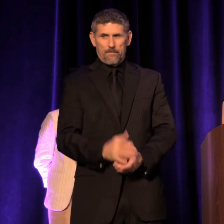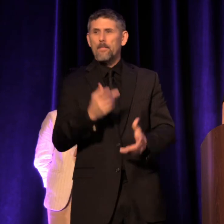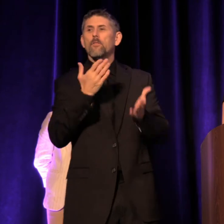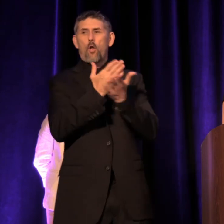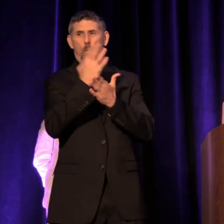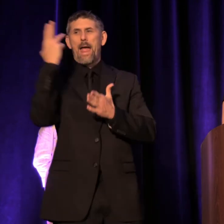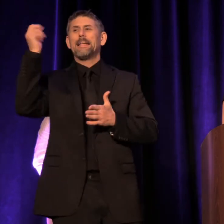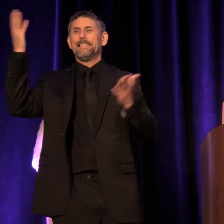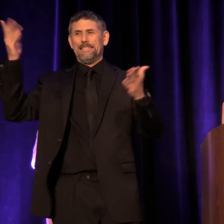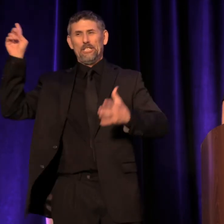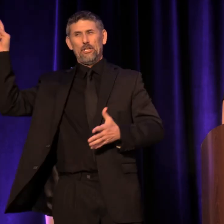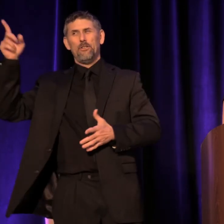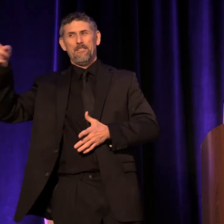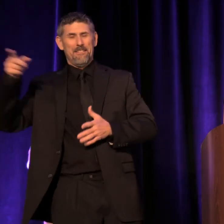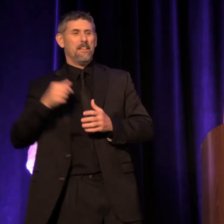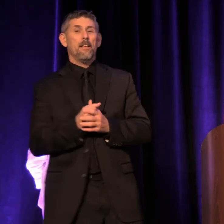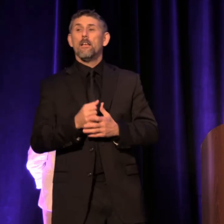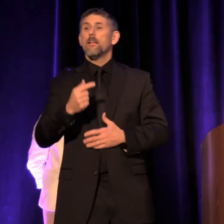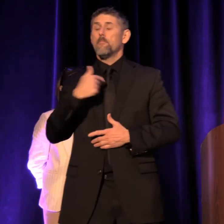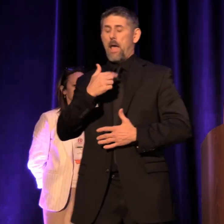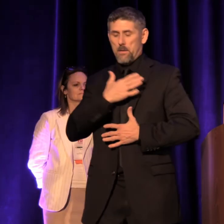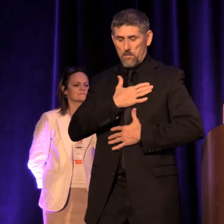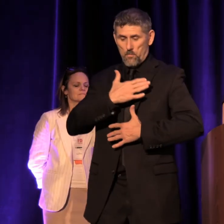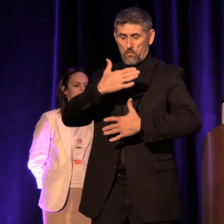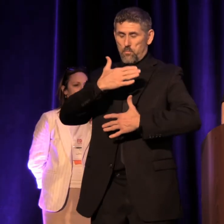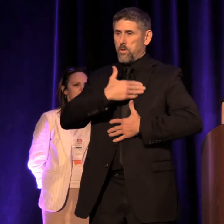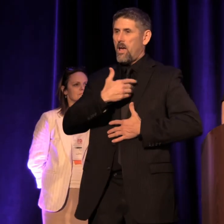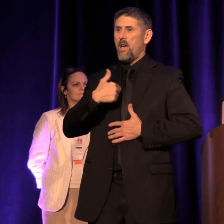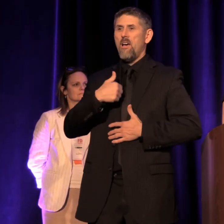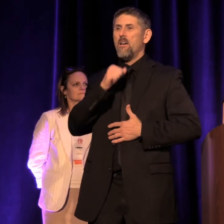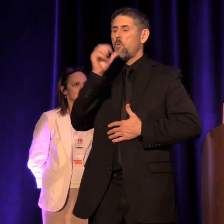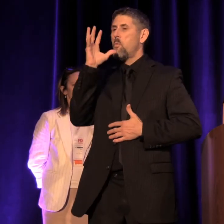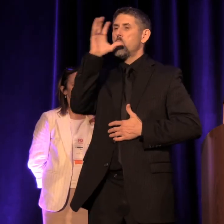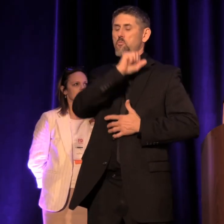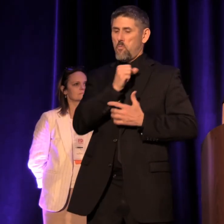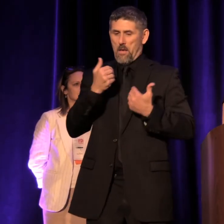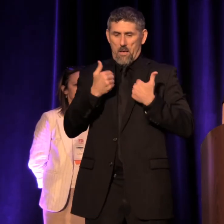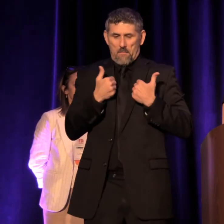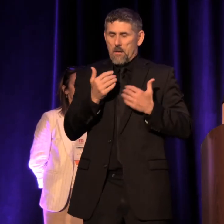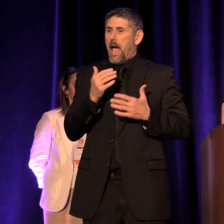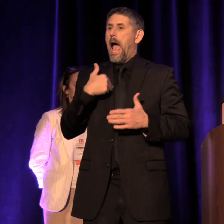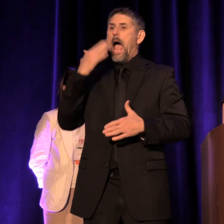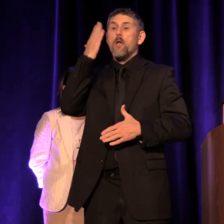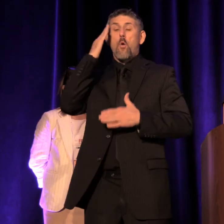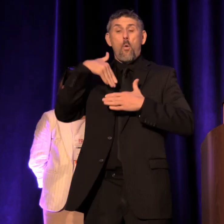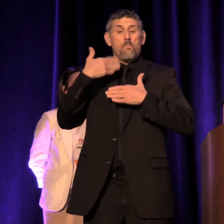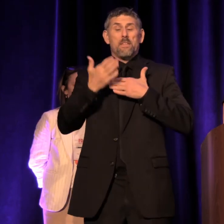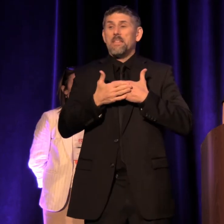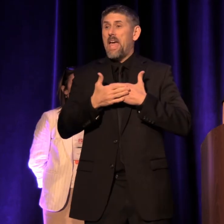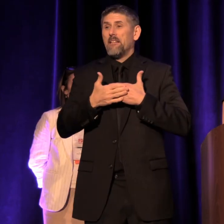because my breath I don’t take for granted. I know that the next one isn’t promised,